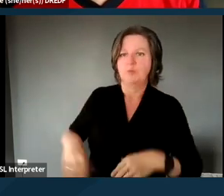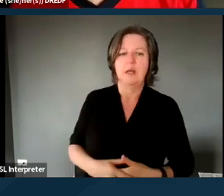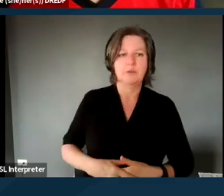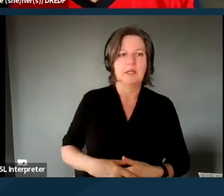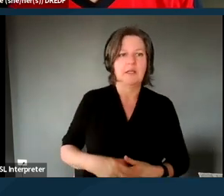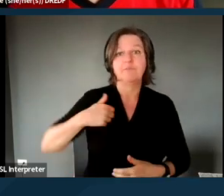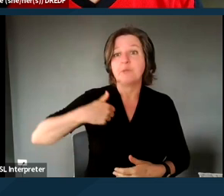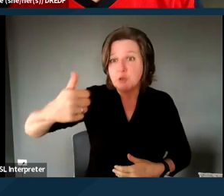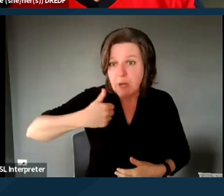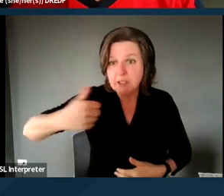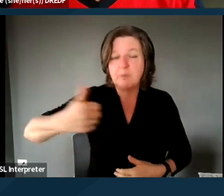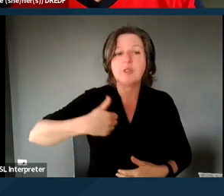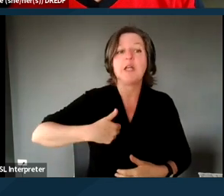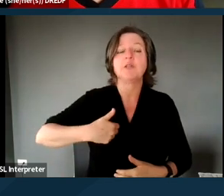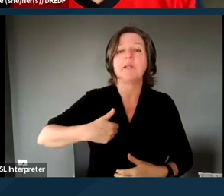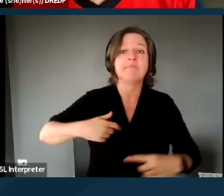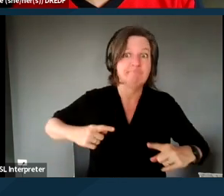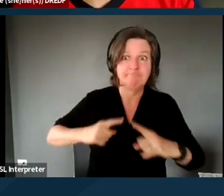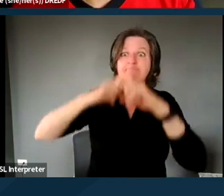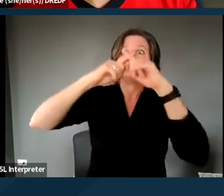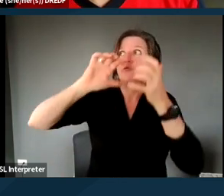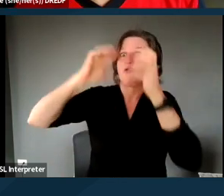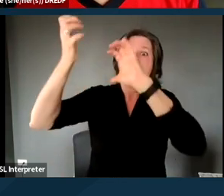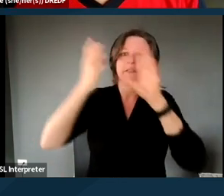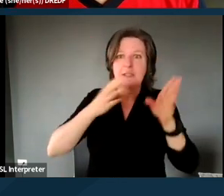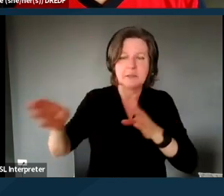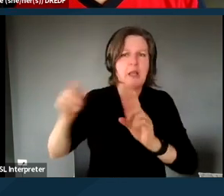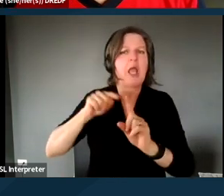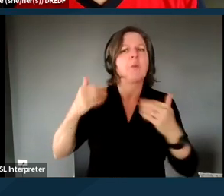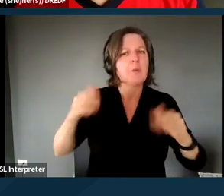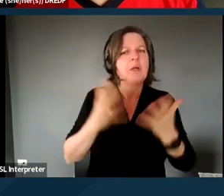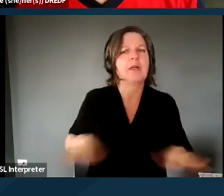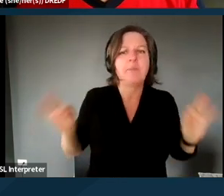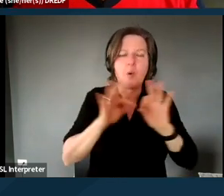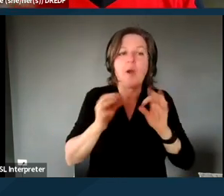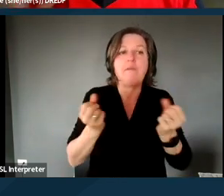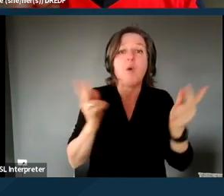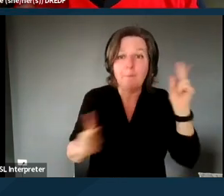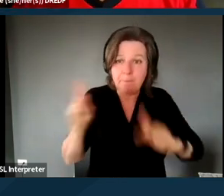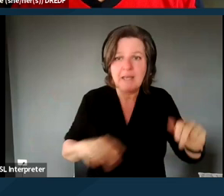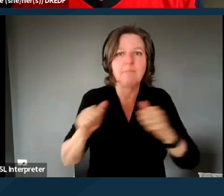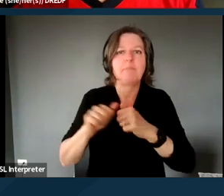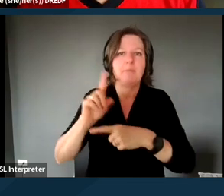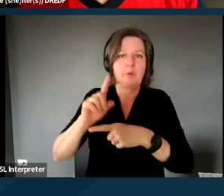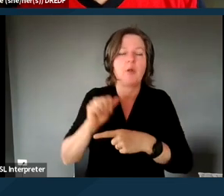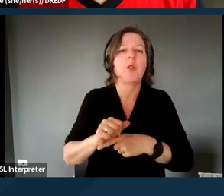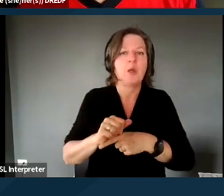and a crisis plan, which is very important for many people with disabilities who may have a thinner margin of health